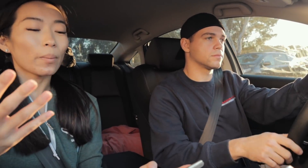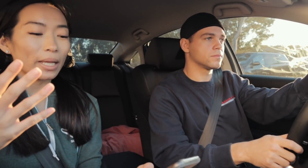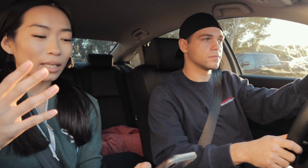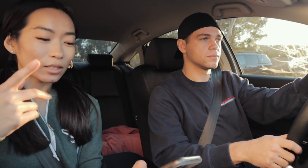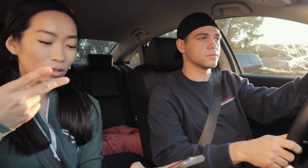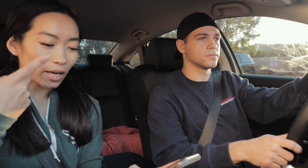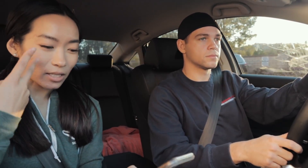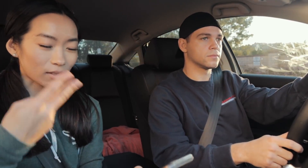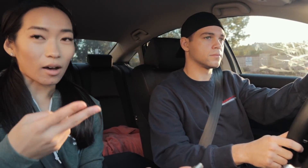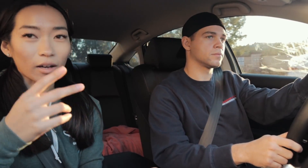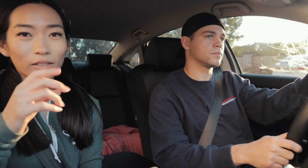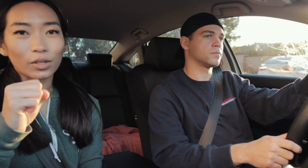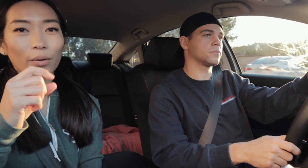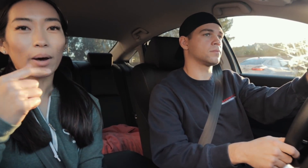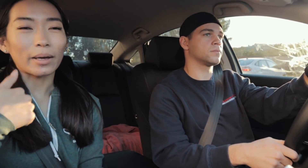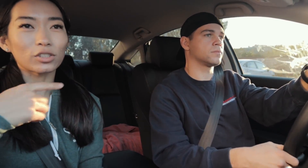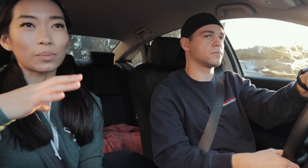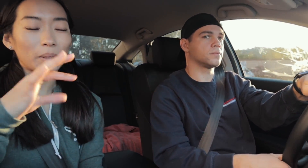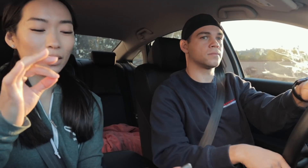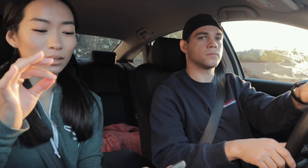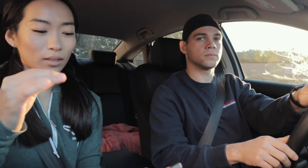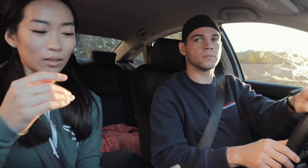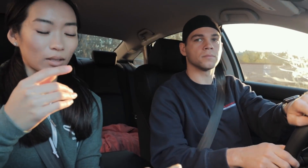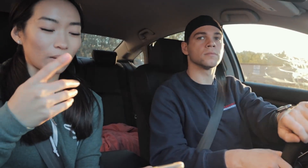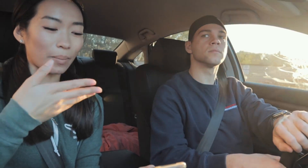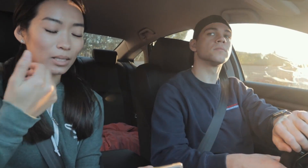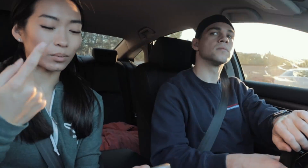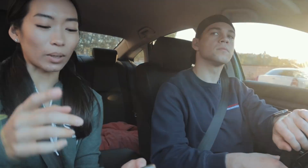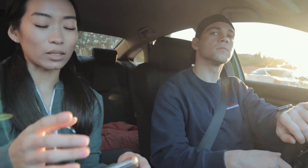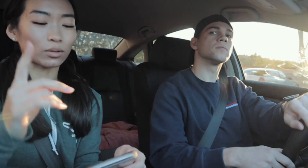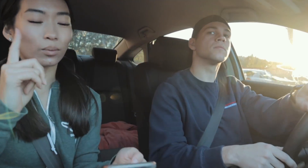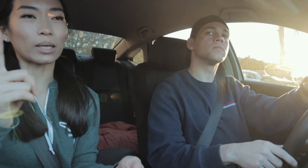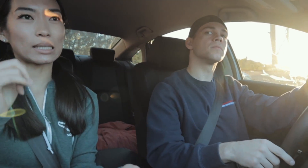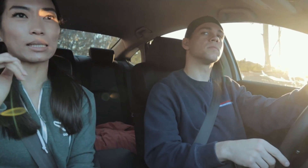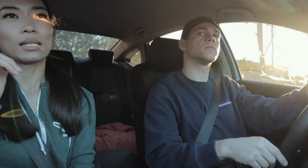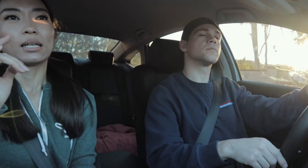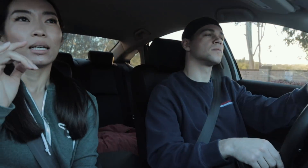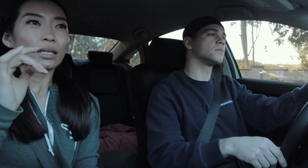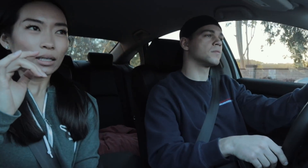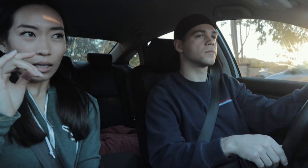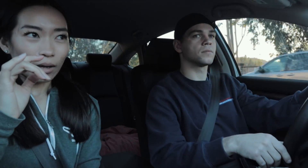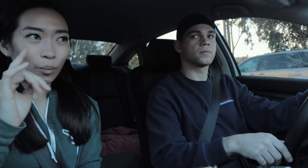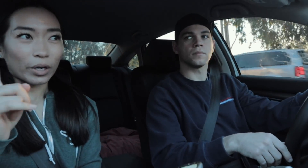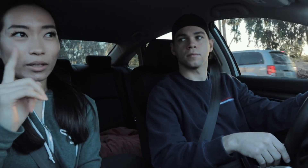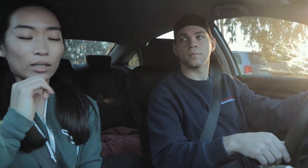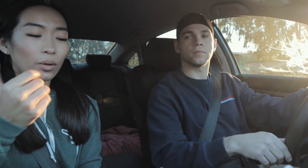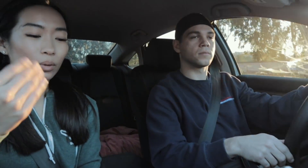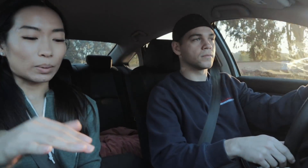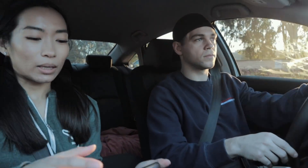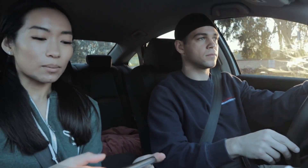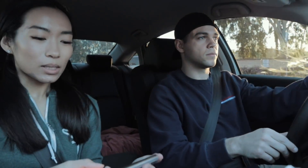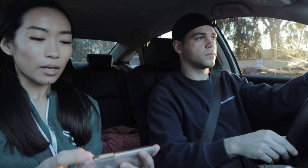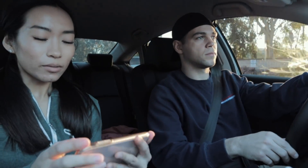many as you guys saw so I just picked the best ones or the ones where they don't repeat themselves.